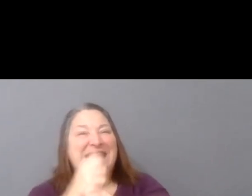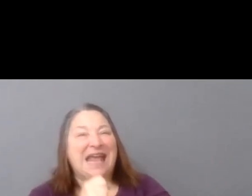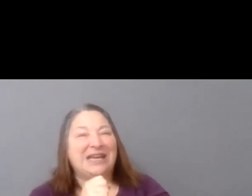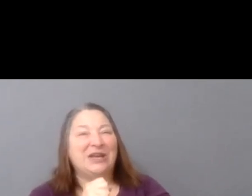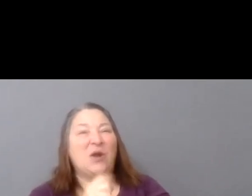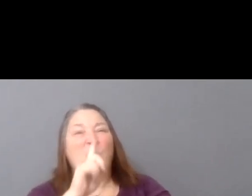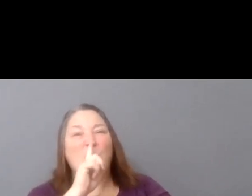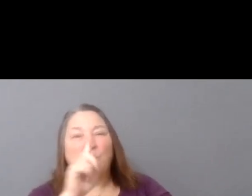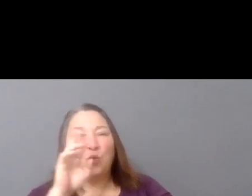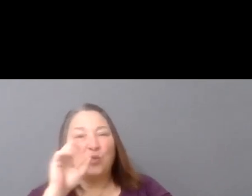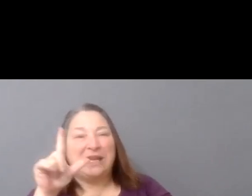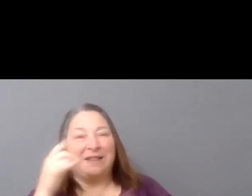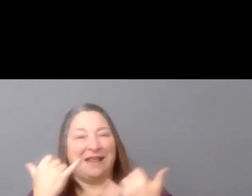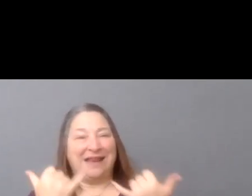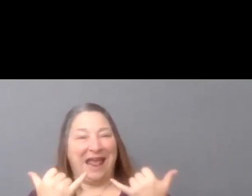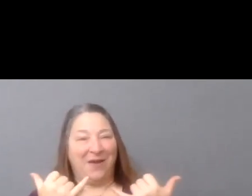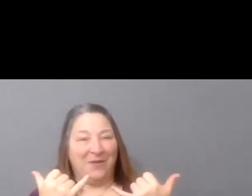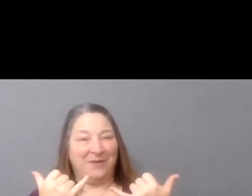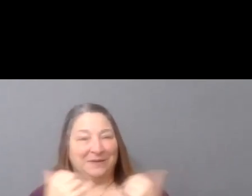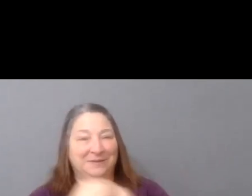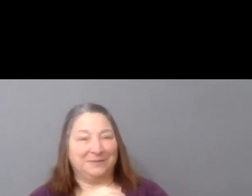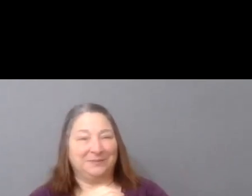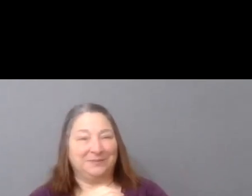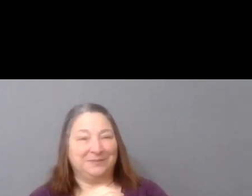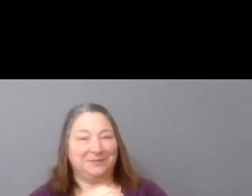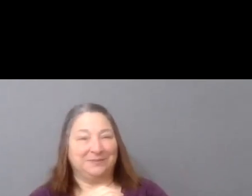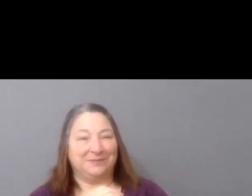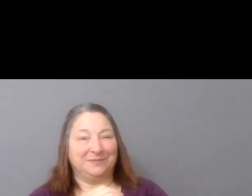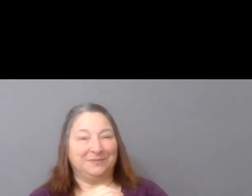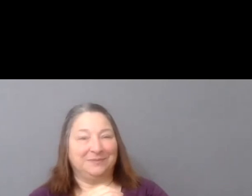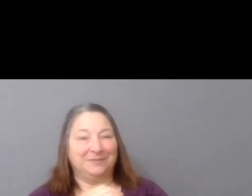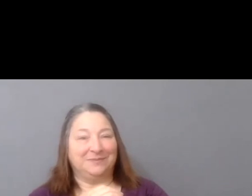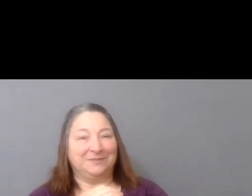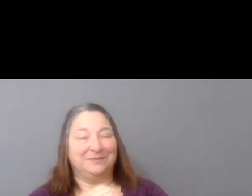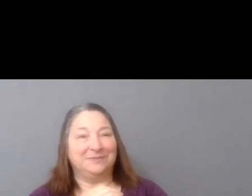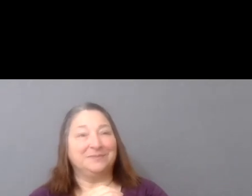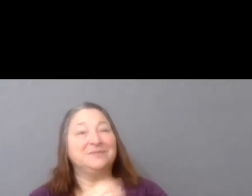is to start to engage all of you and provoke all of you